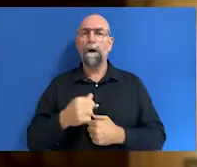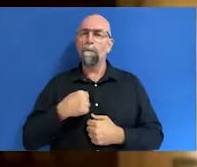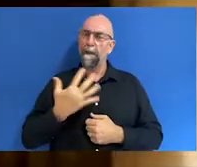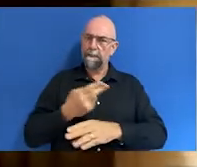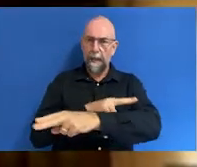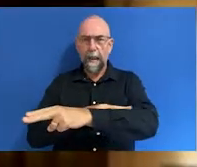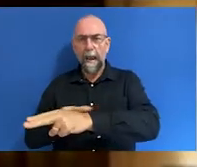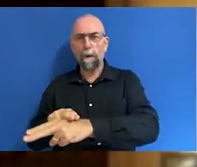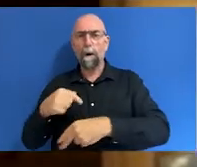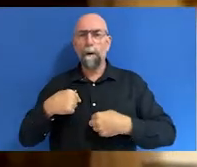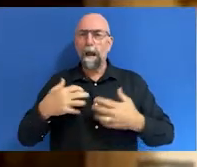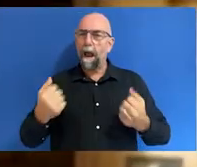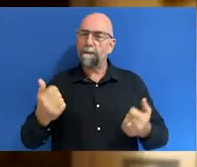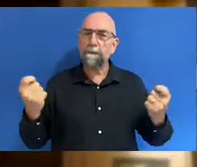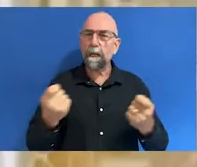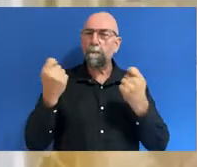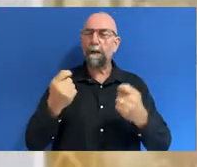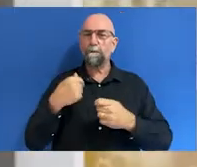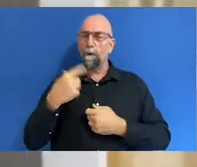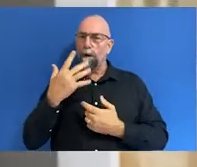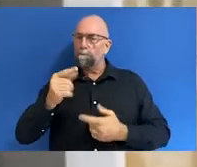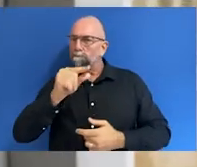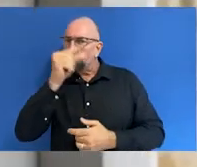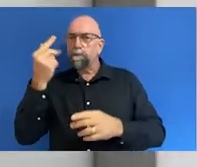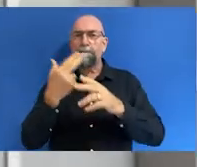the many who have driven and led change in our communities over many, many generations.